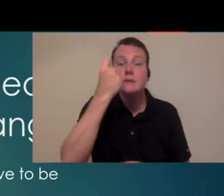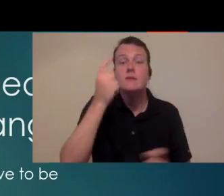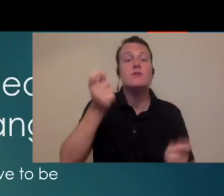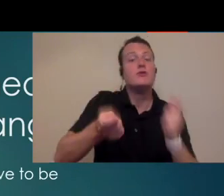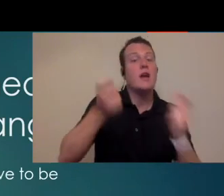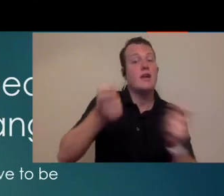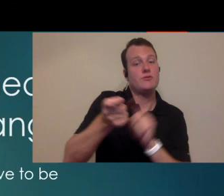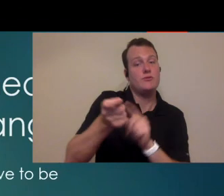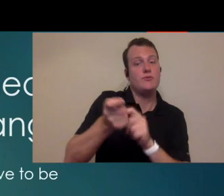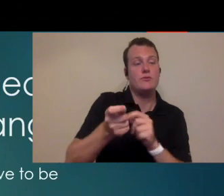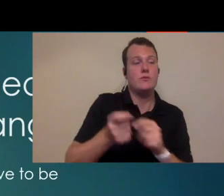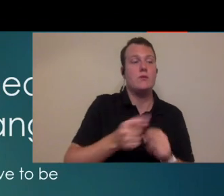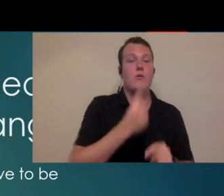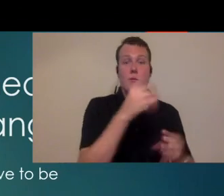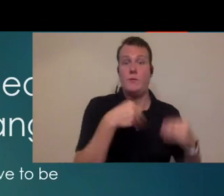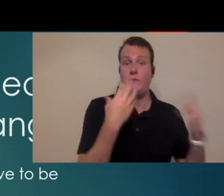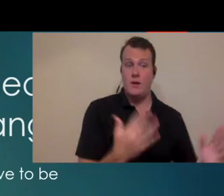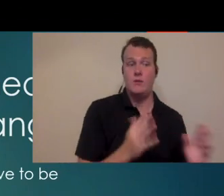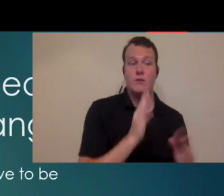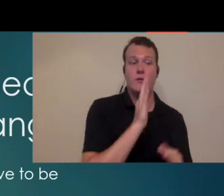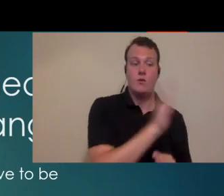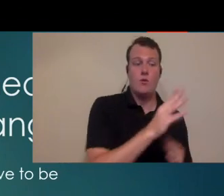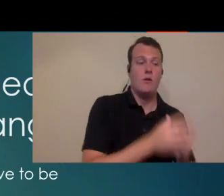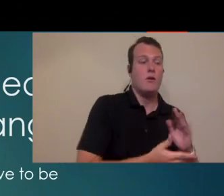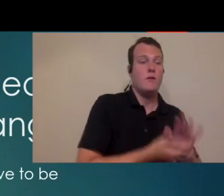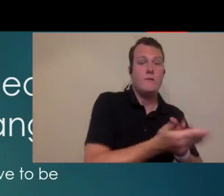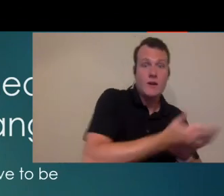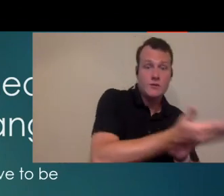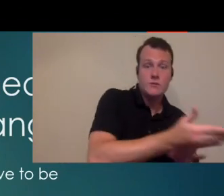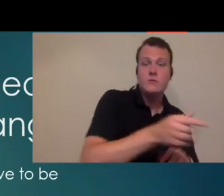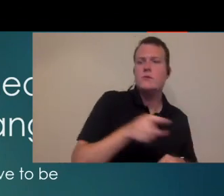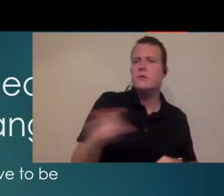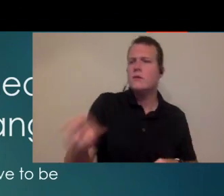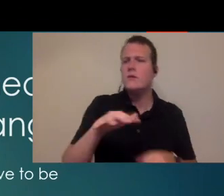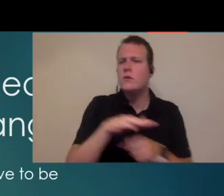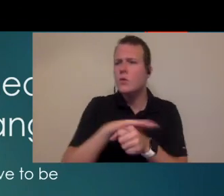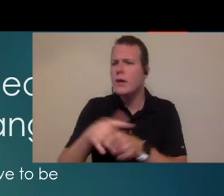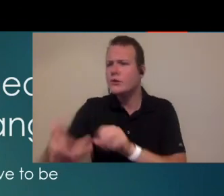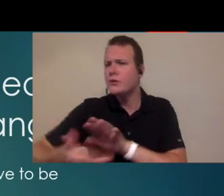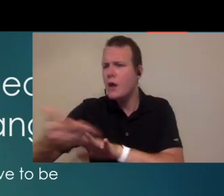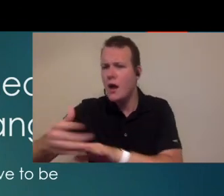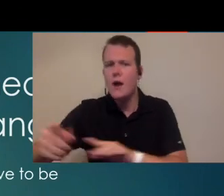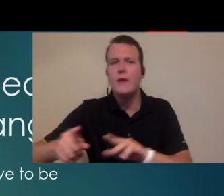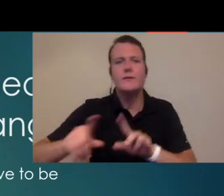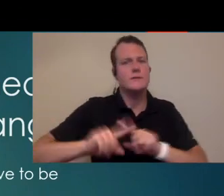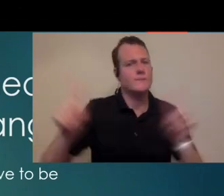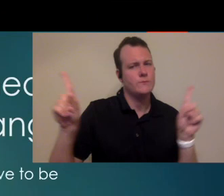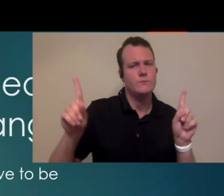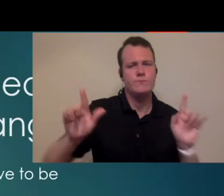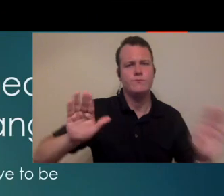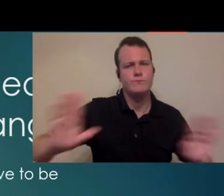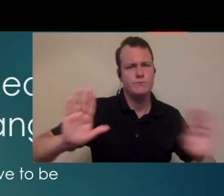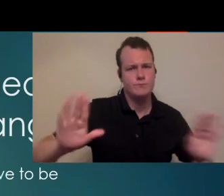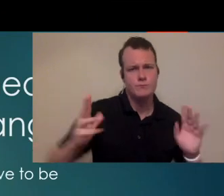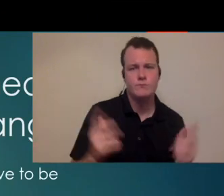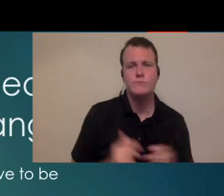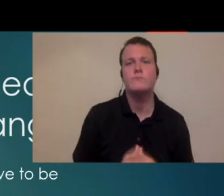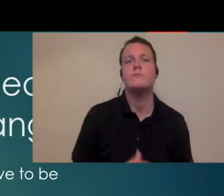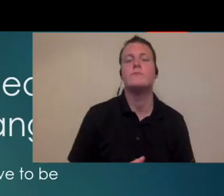because what is efficient and best for one provider or one location is not always going to be the same across all providers and all locations